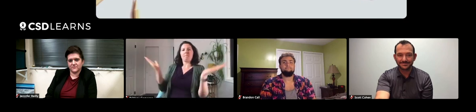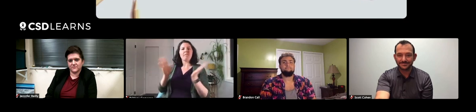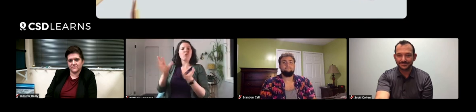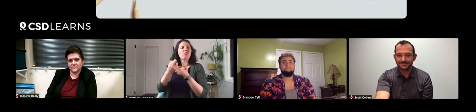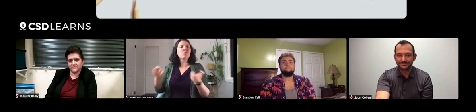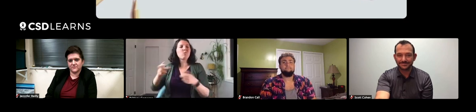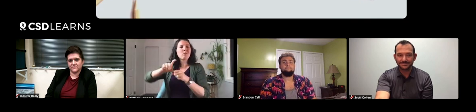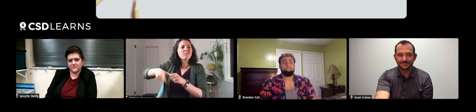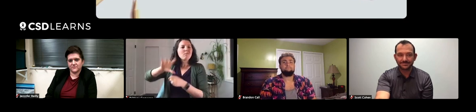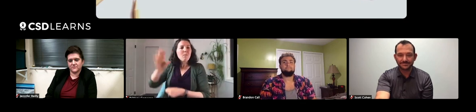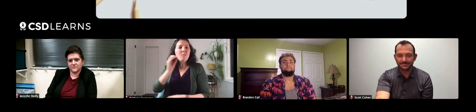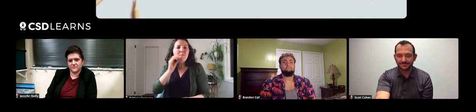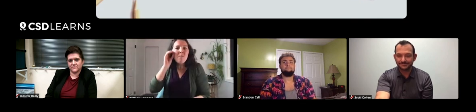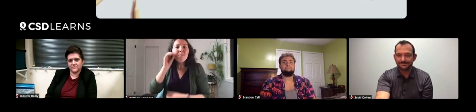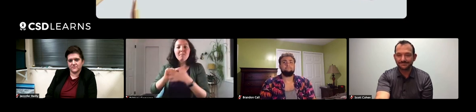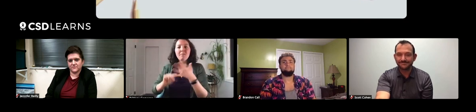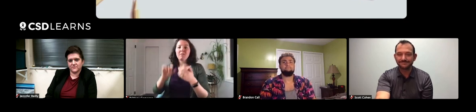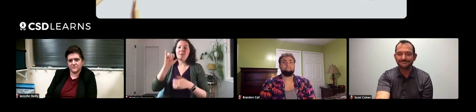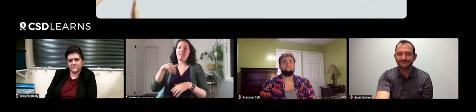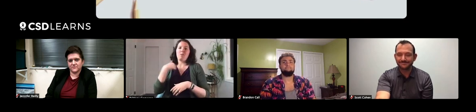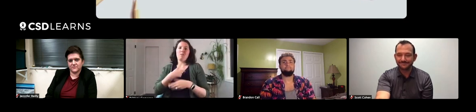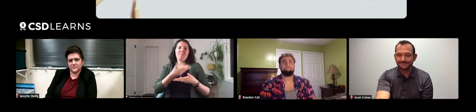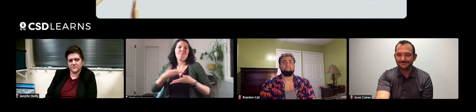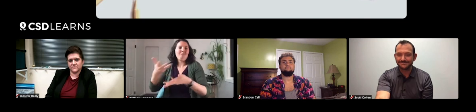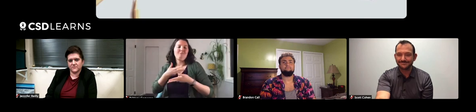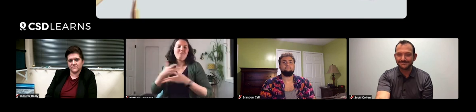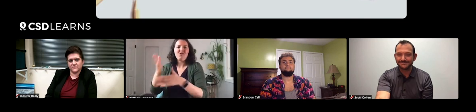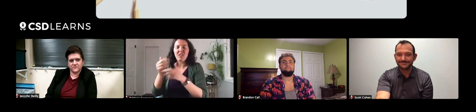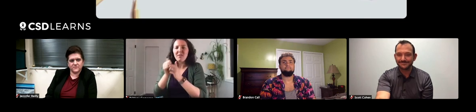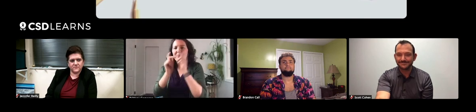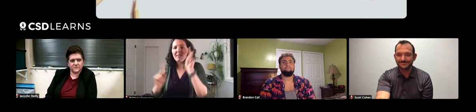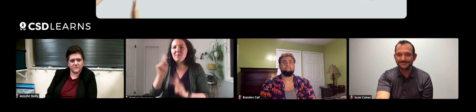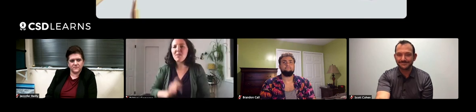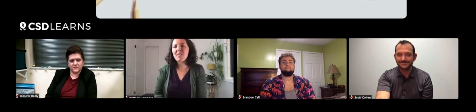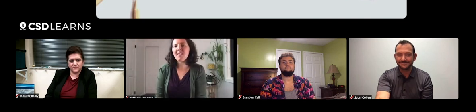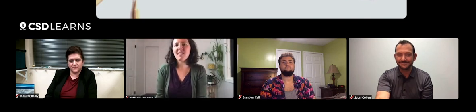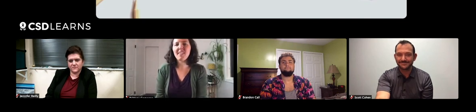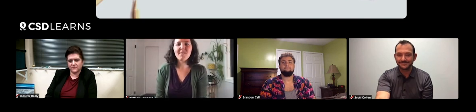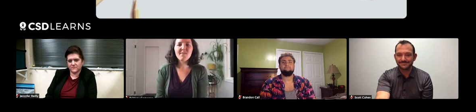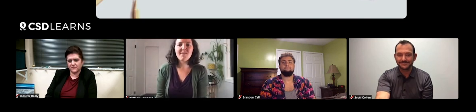in their own natural home and habitat. That's a way that I connect and share information with people.